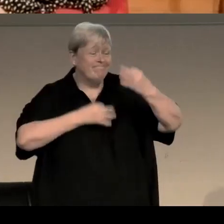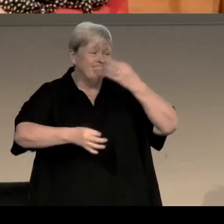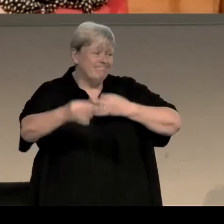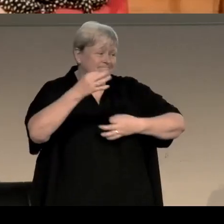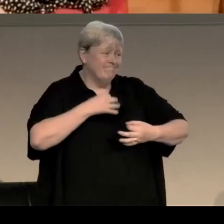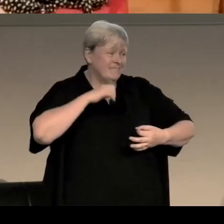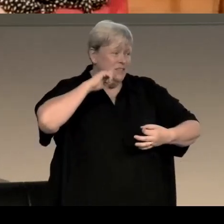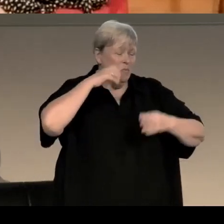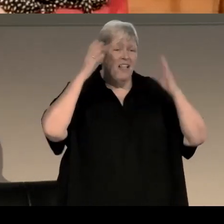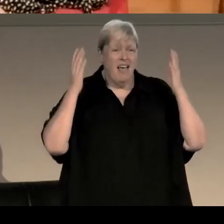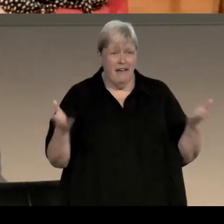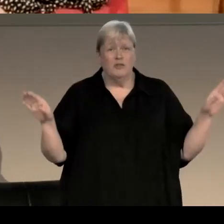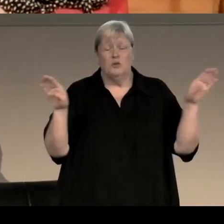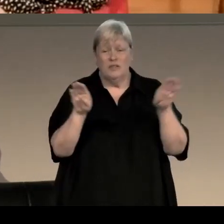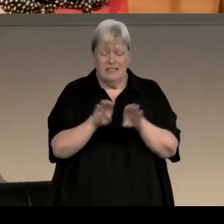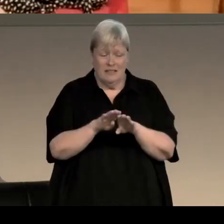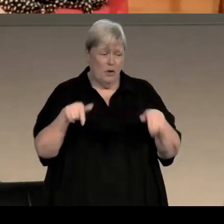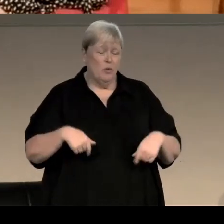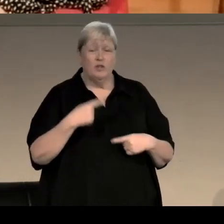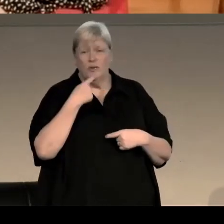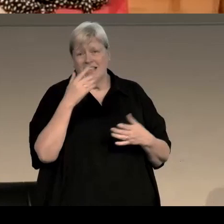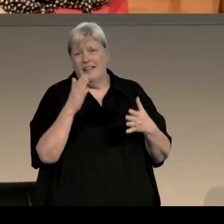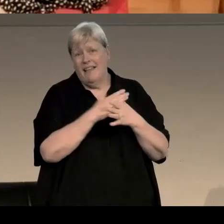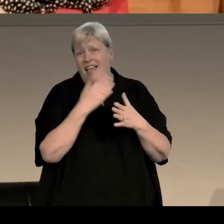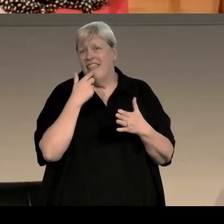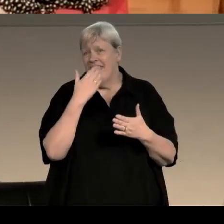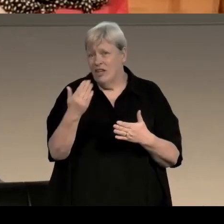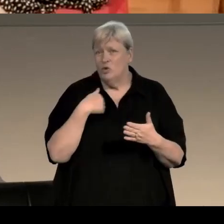but we will have to sort of wrap up, so I want to first of all thank Val so much